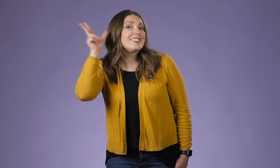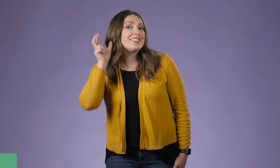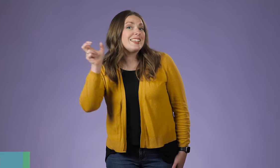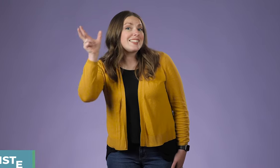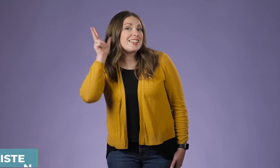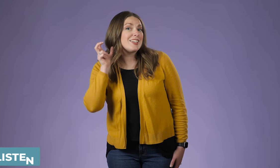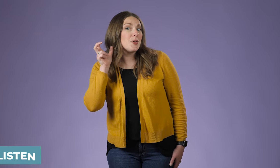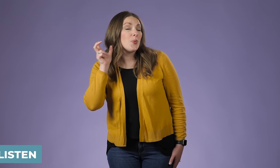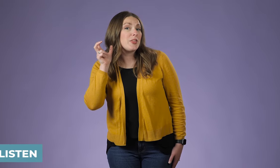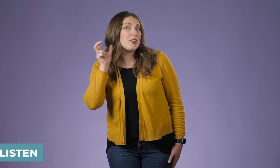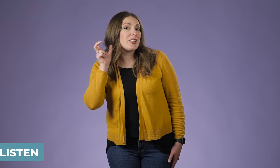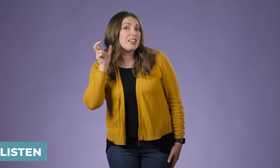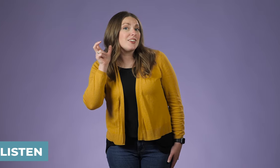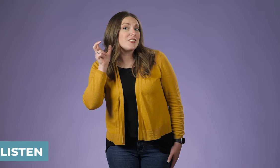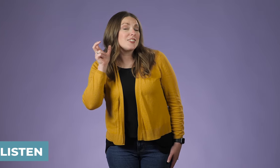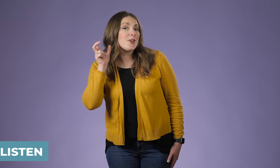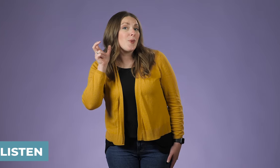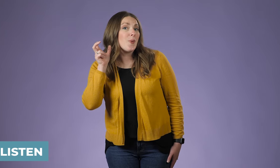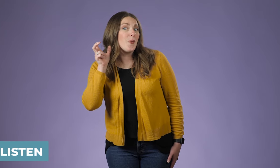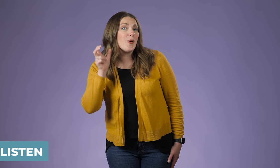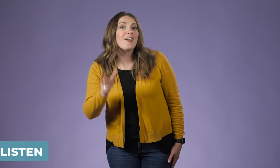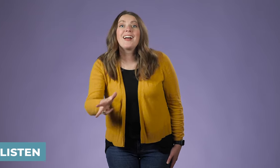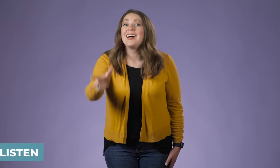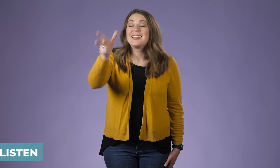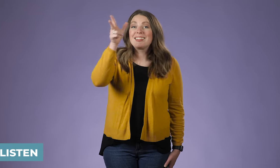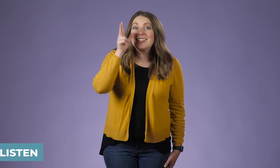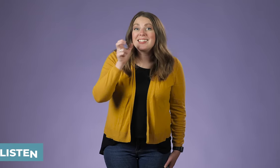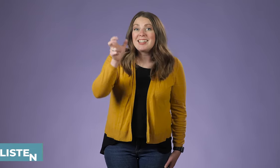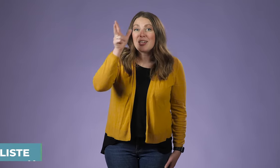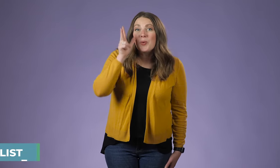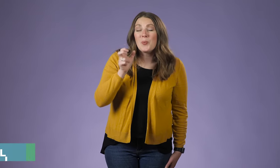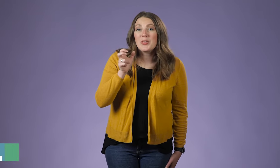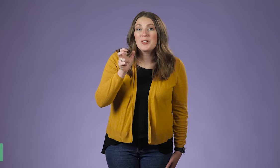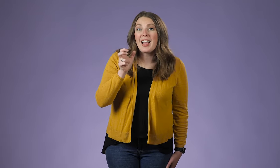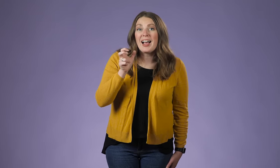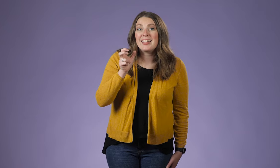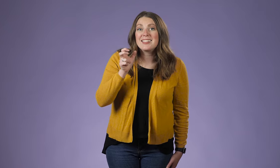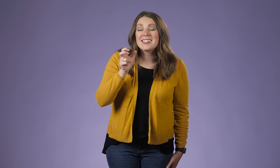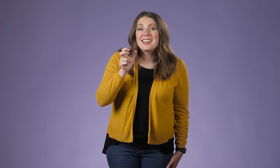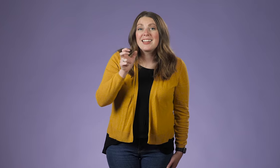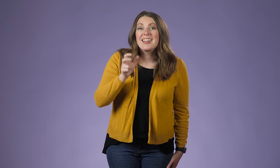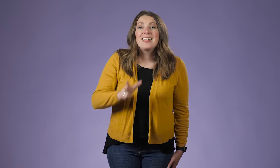Listen with your ears or listening with your eyes.